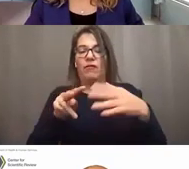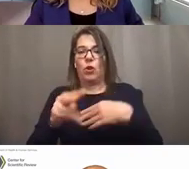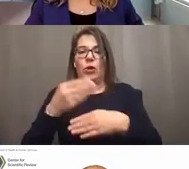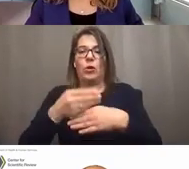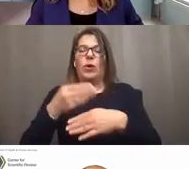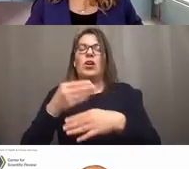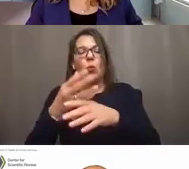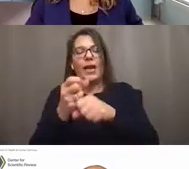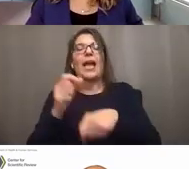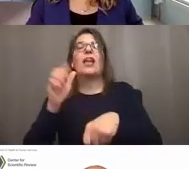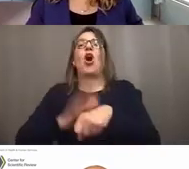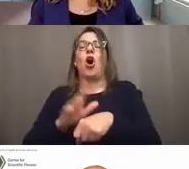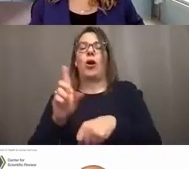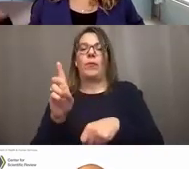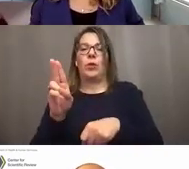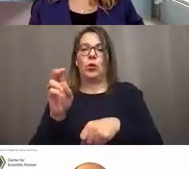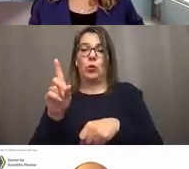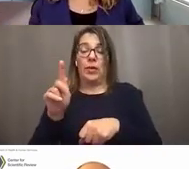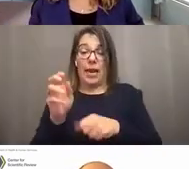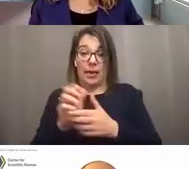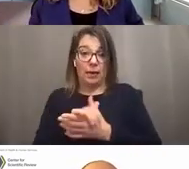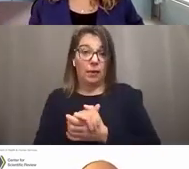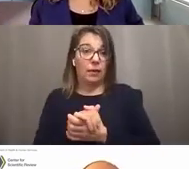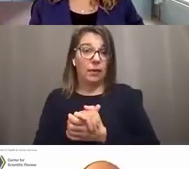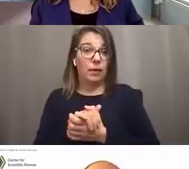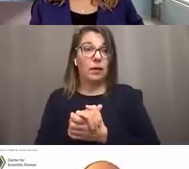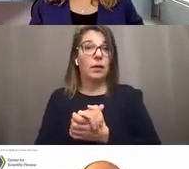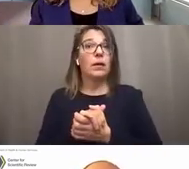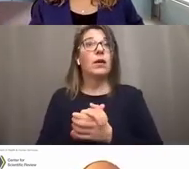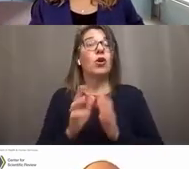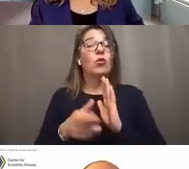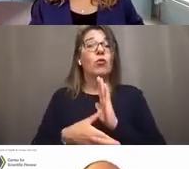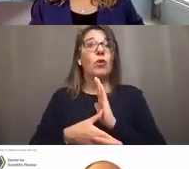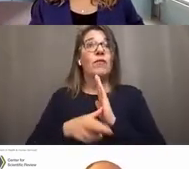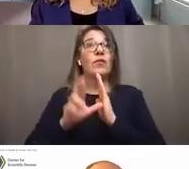So they are reviewed as they are received